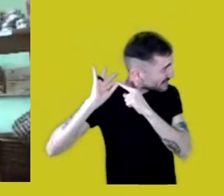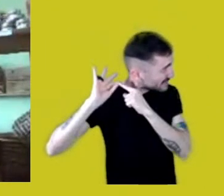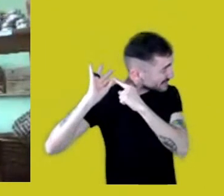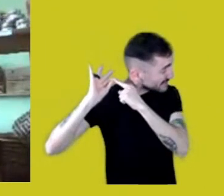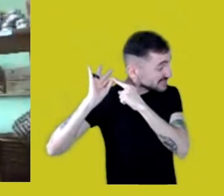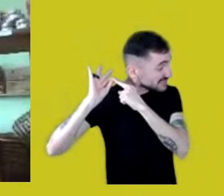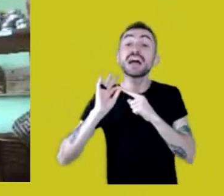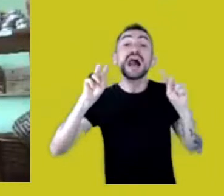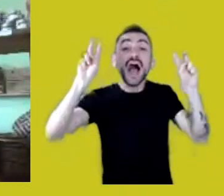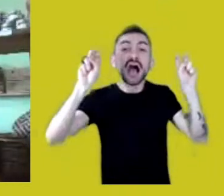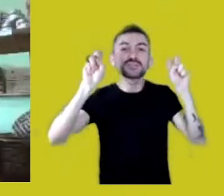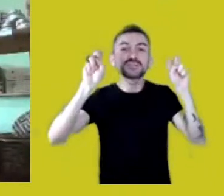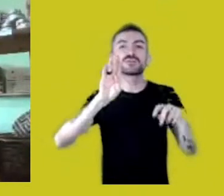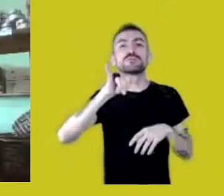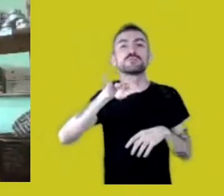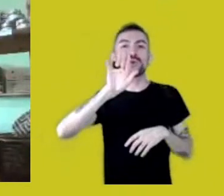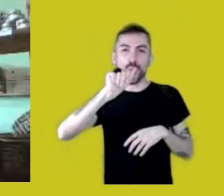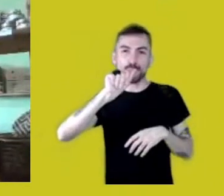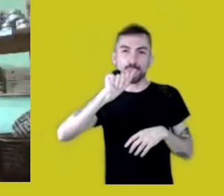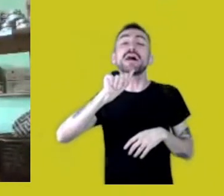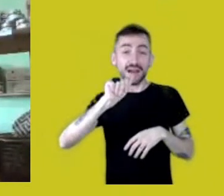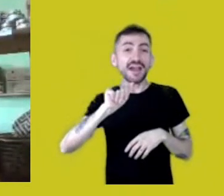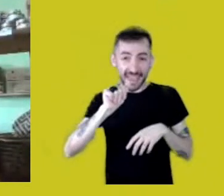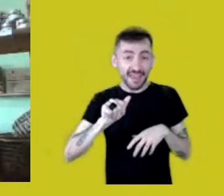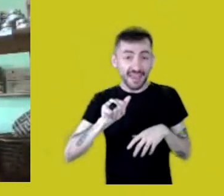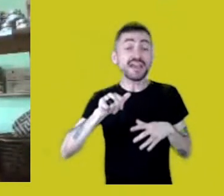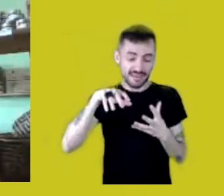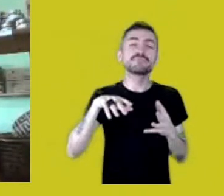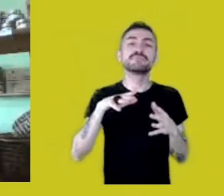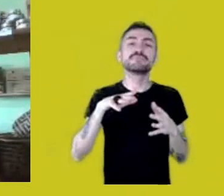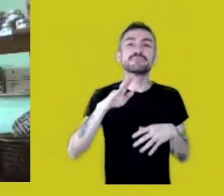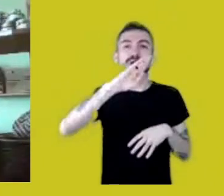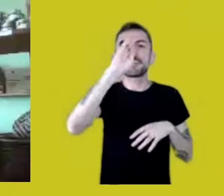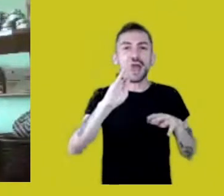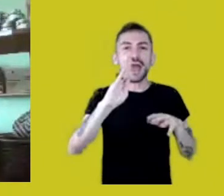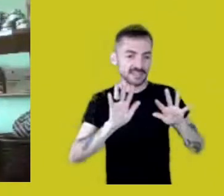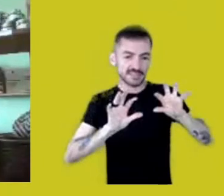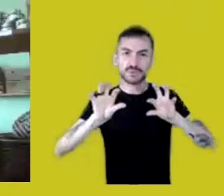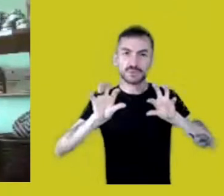Biomes are life. They’re life growing on our territories,